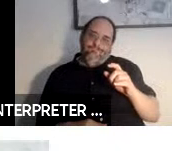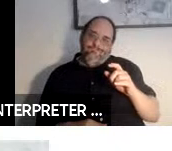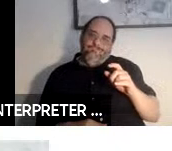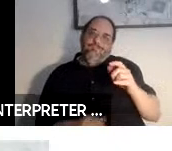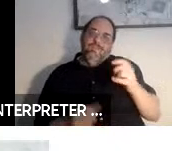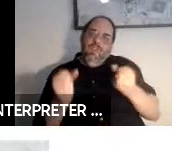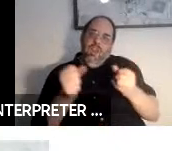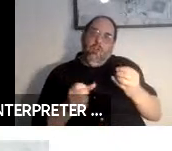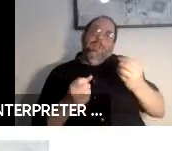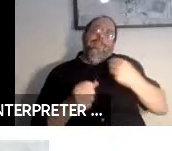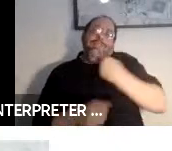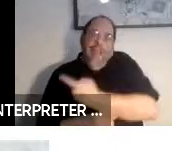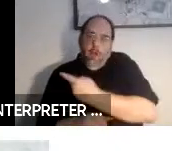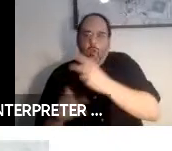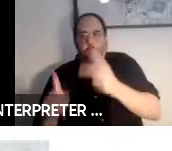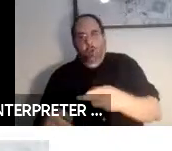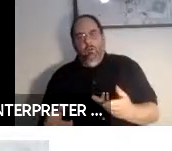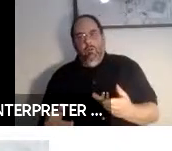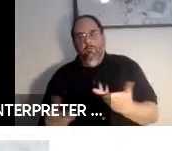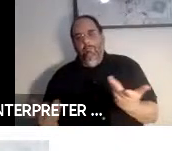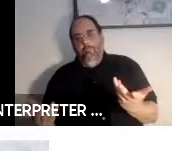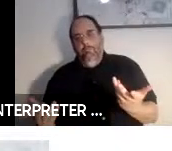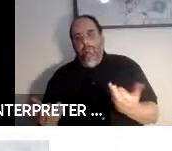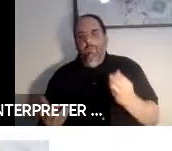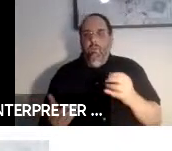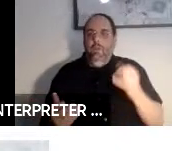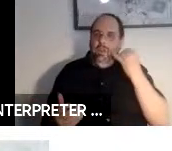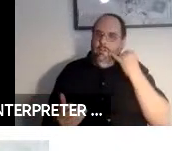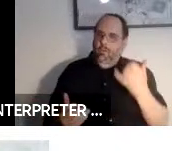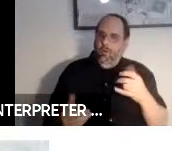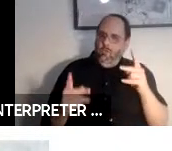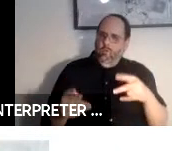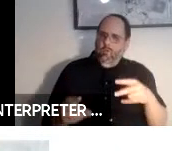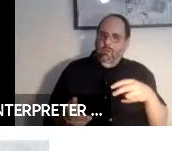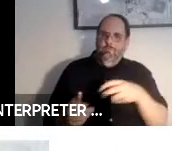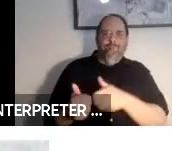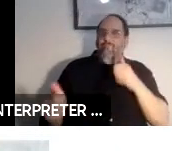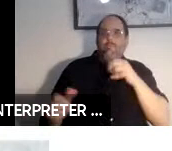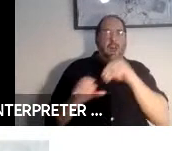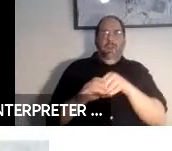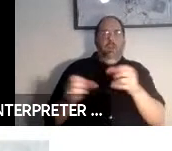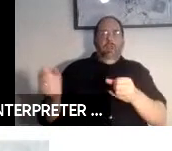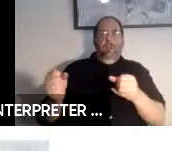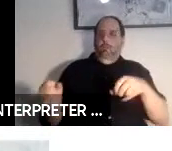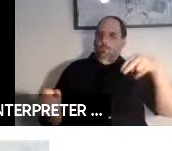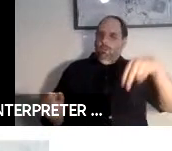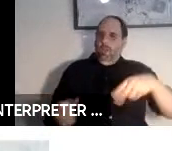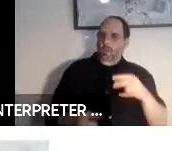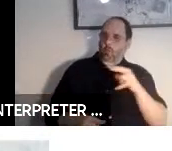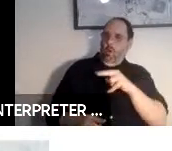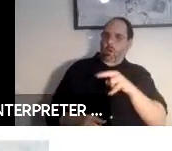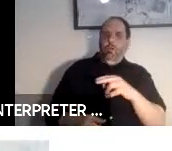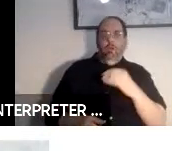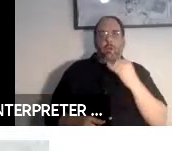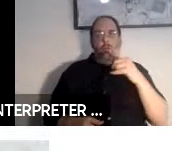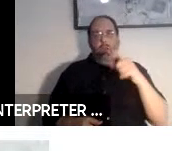information. Likewise, if you are a bystander not in the vehicle, you do need to know what is going